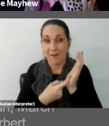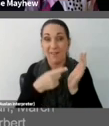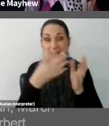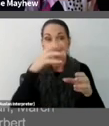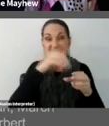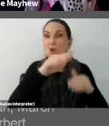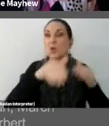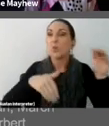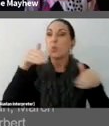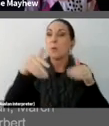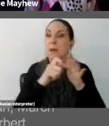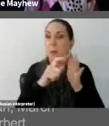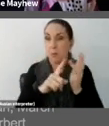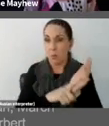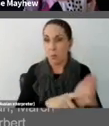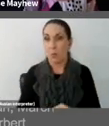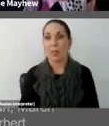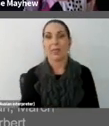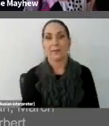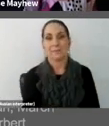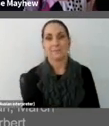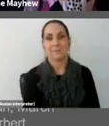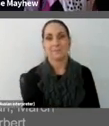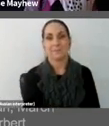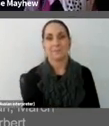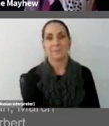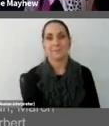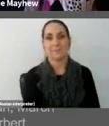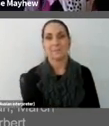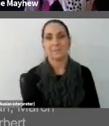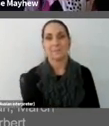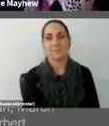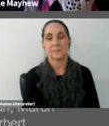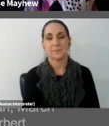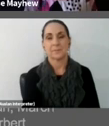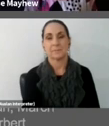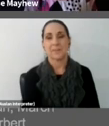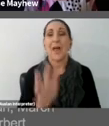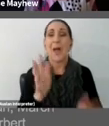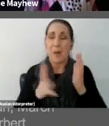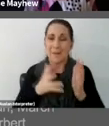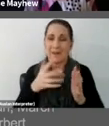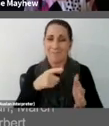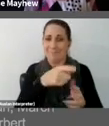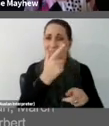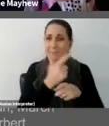They say that they would disguise their meeting as artists in the form of